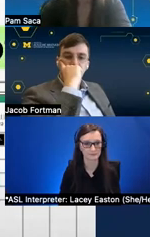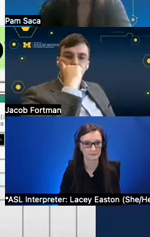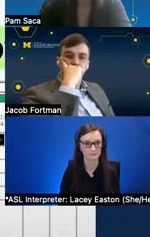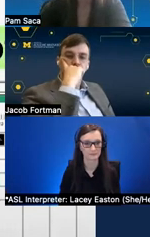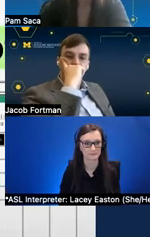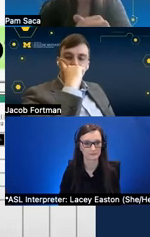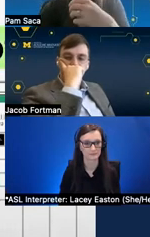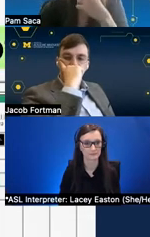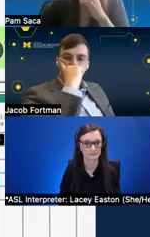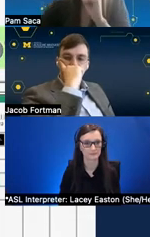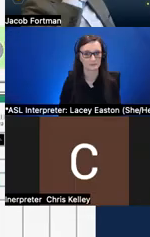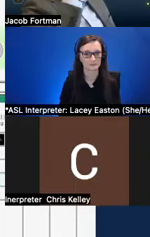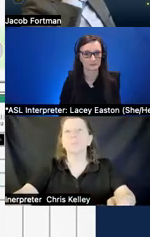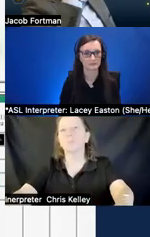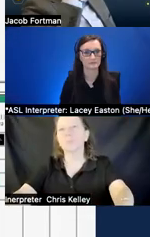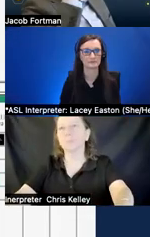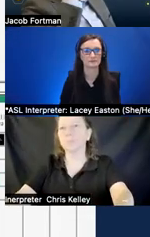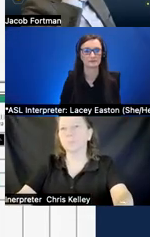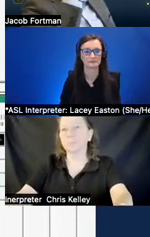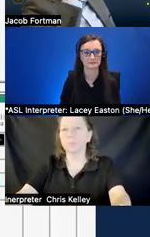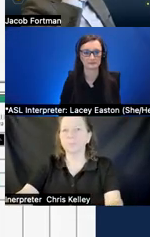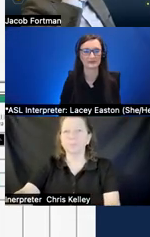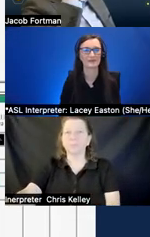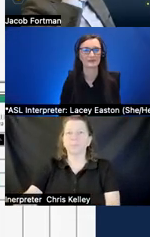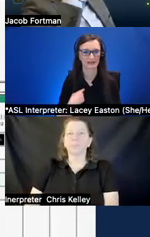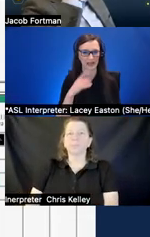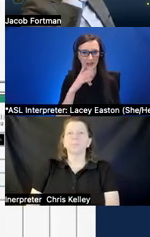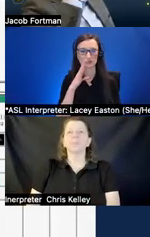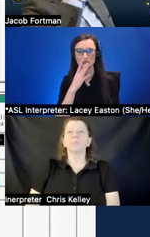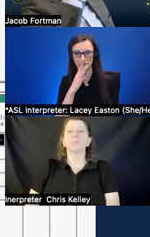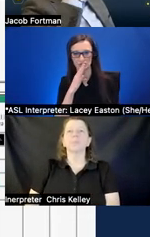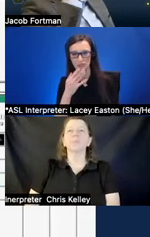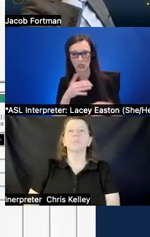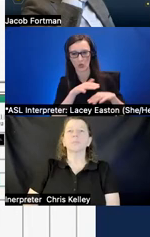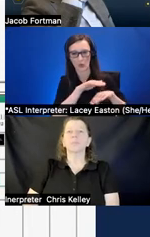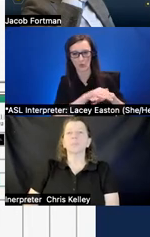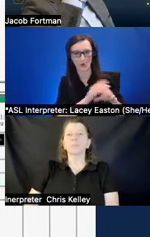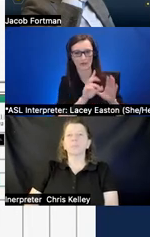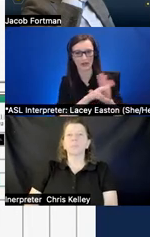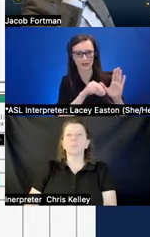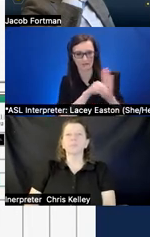yeah so as i talk over this so this is like the web author interface where a description author